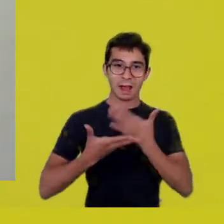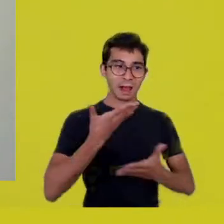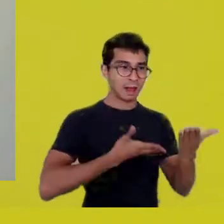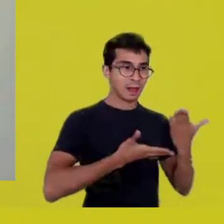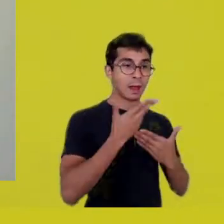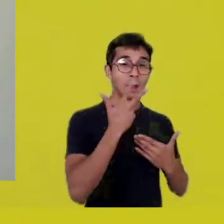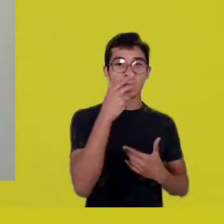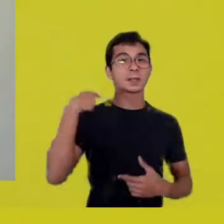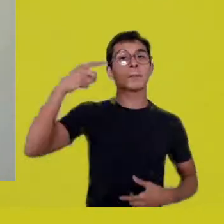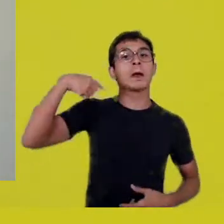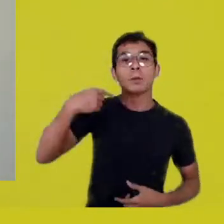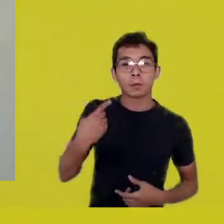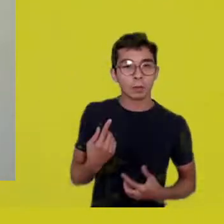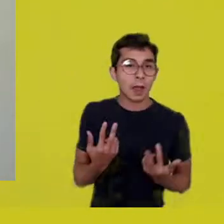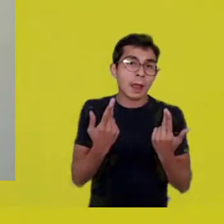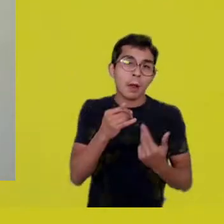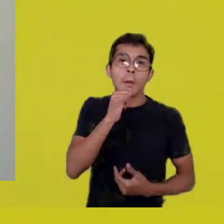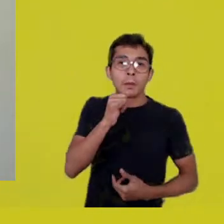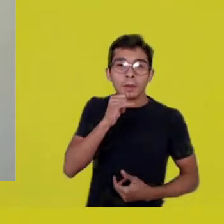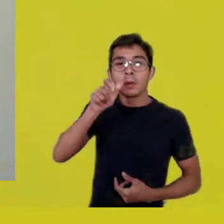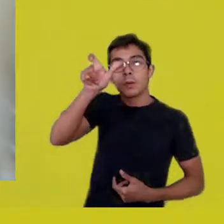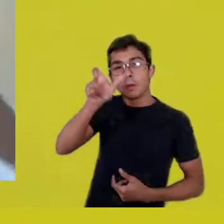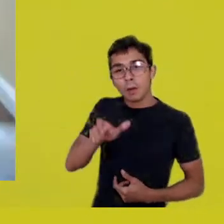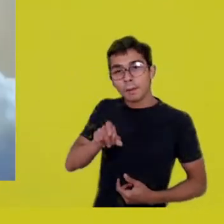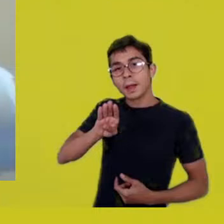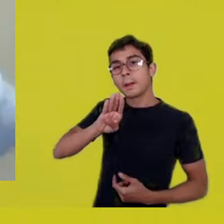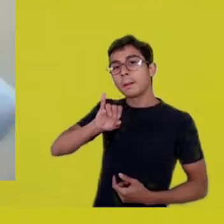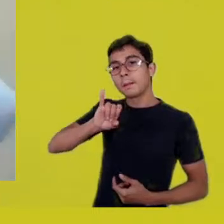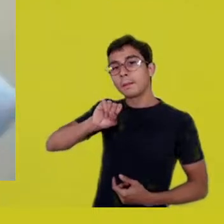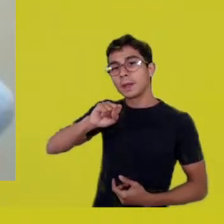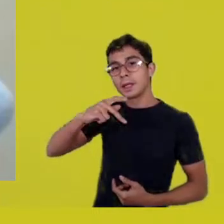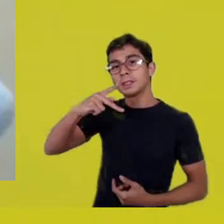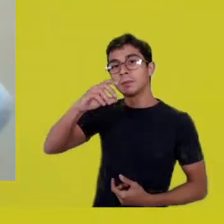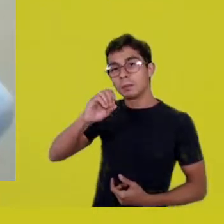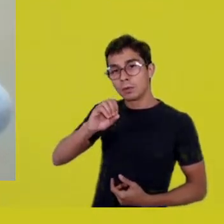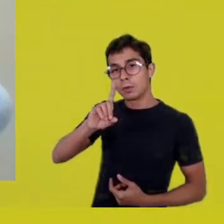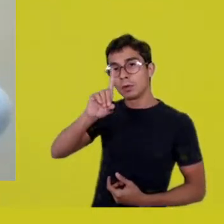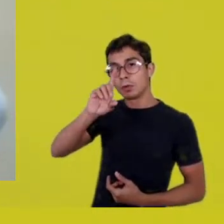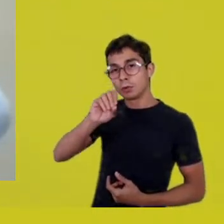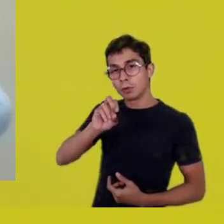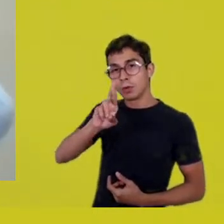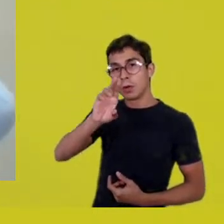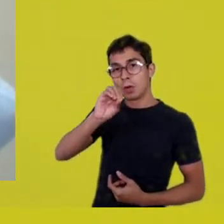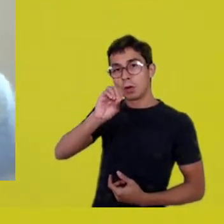Yes. So, it was interesting to remember that,